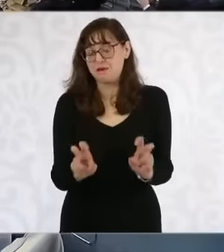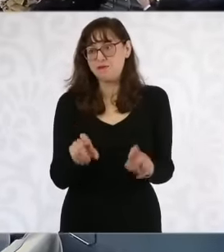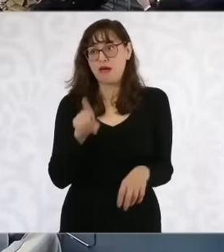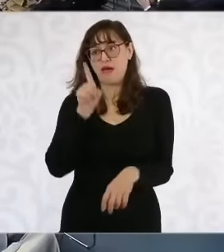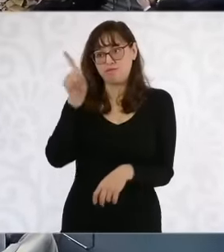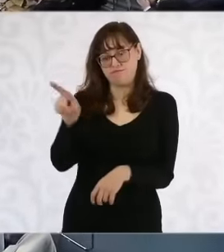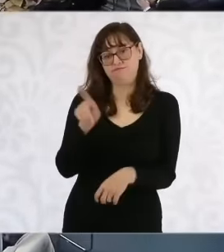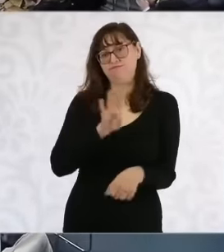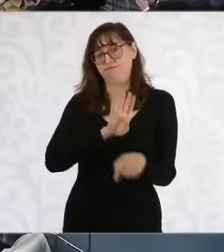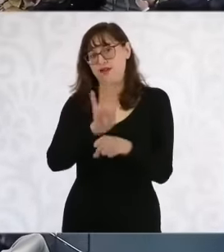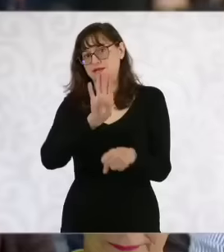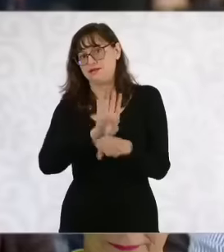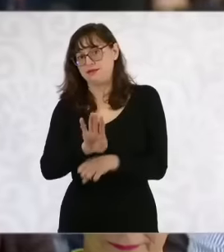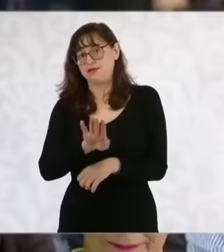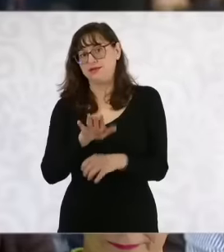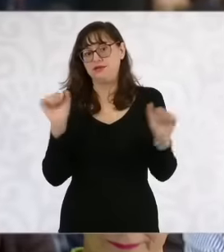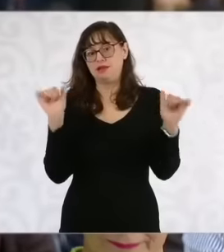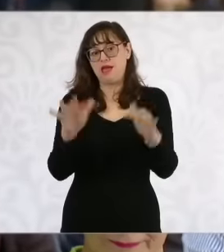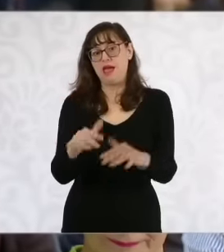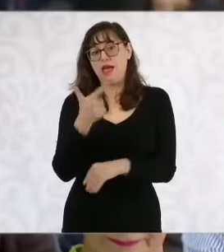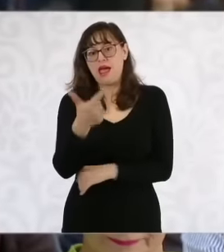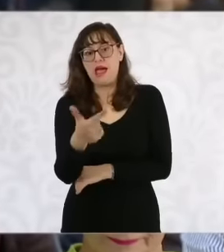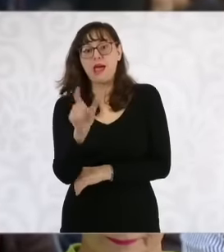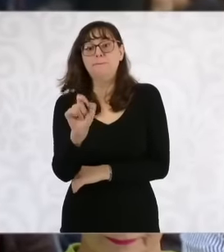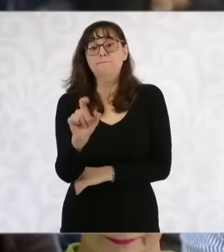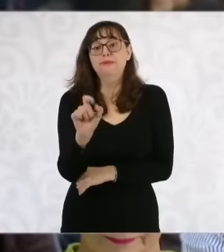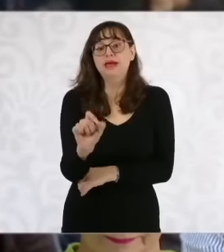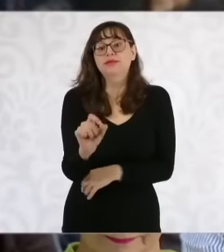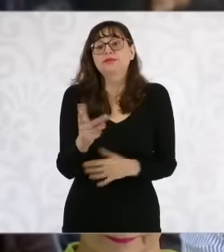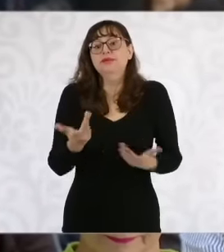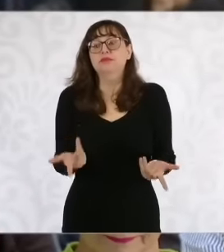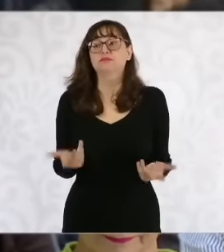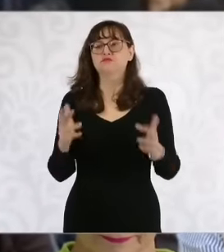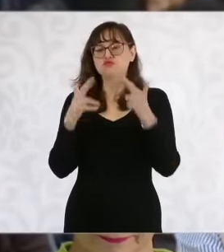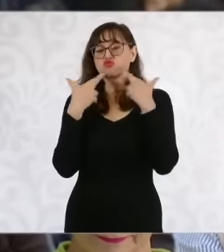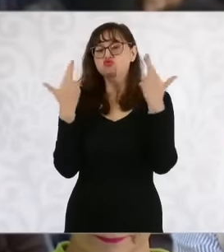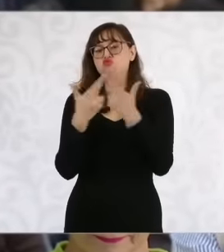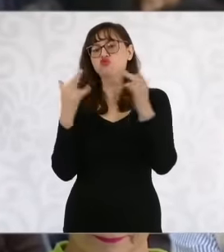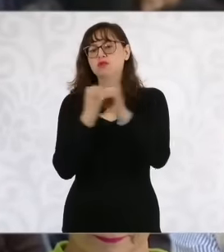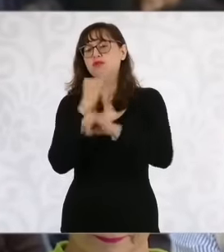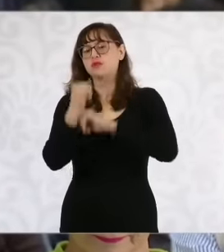What are the specific objectives that this international meeting seeks to achieve in addition